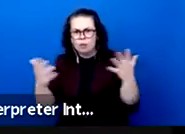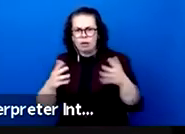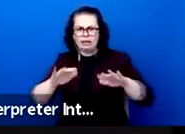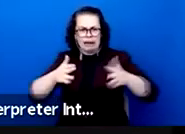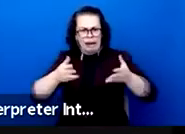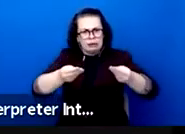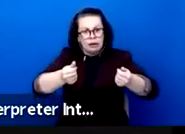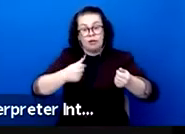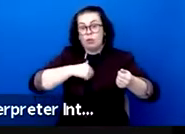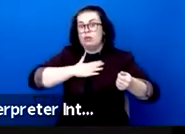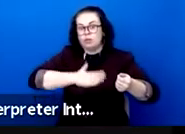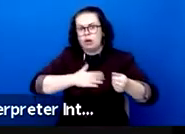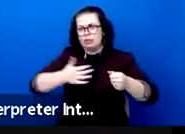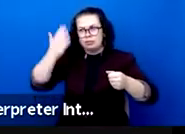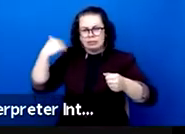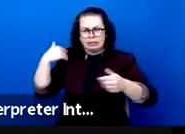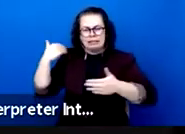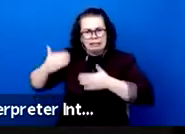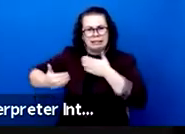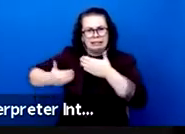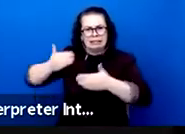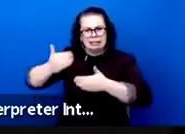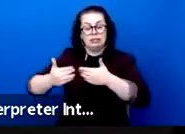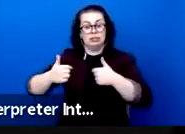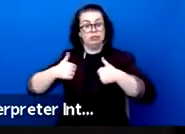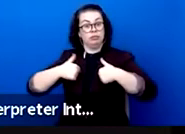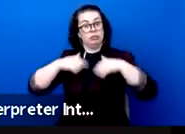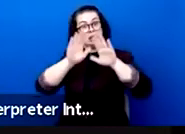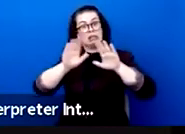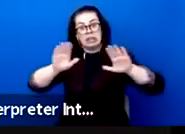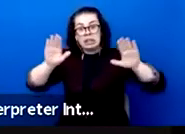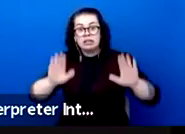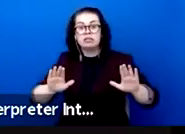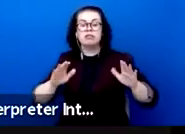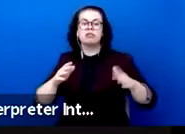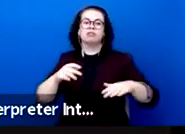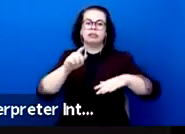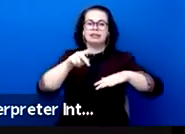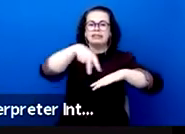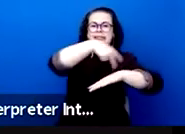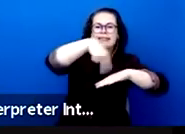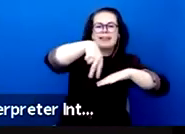in favor of our theatre, dance, circus, arts and all the new forms that arise from them,